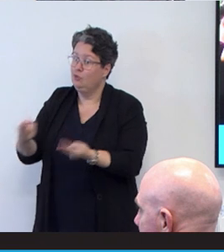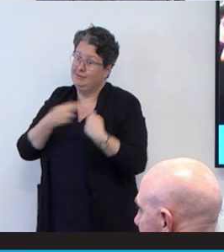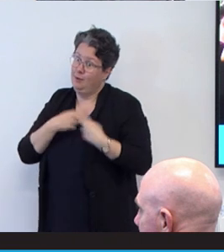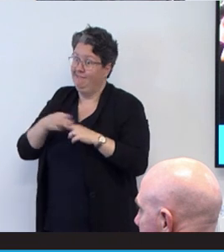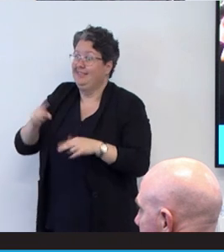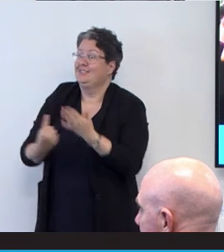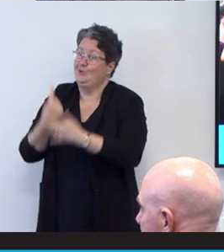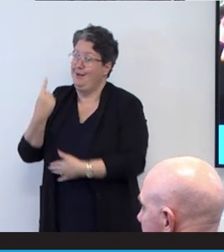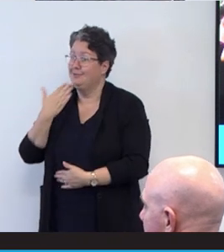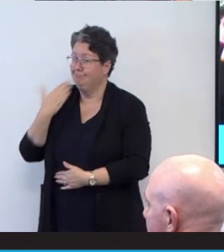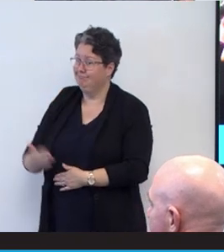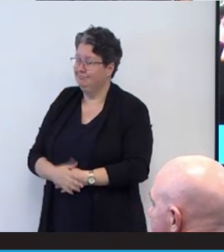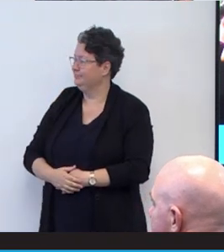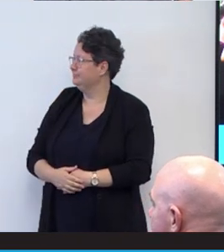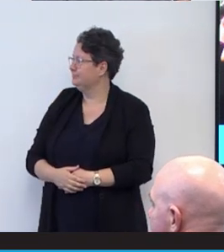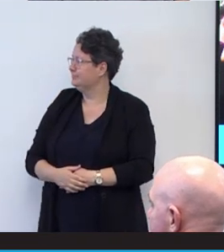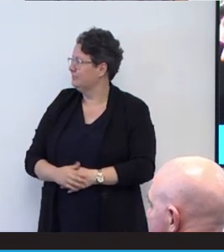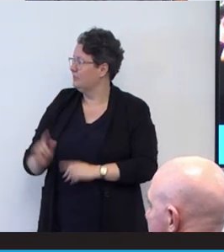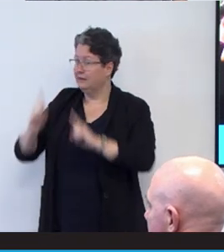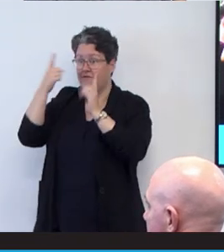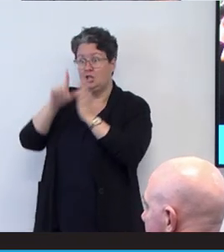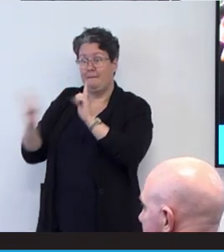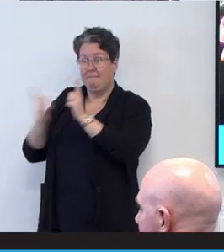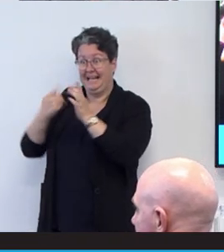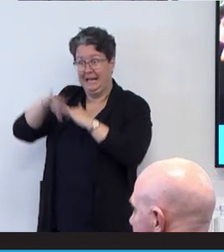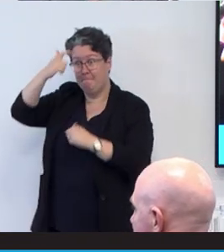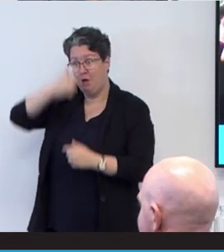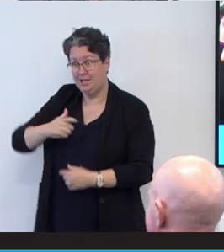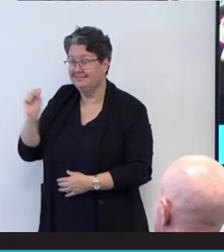Thank you. Mandy